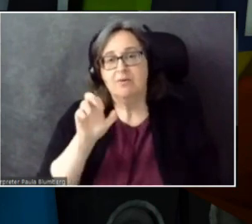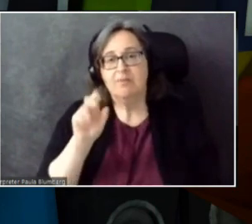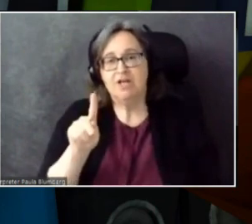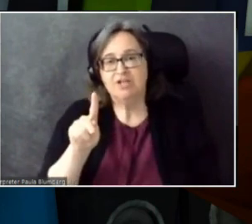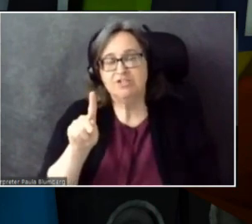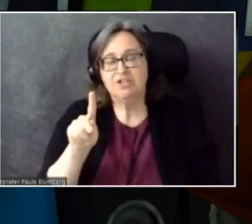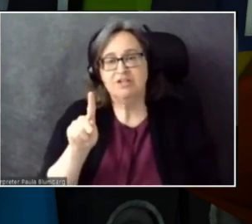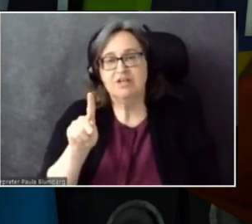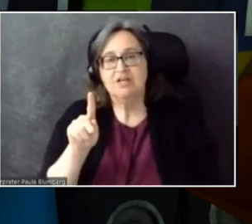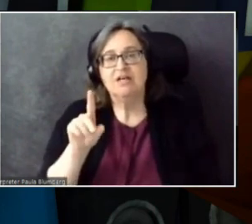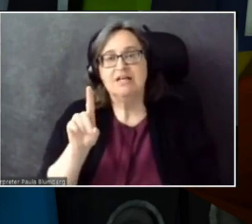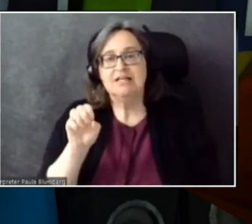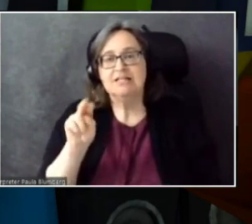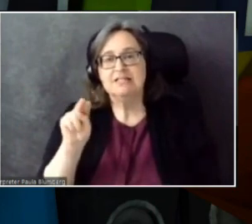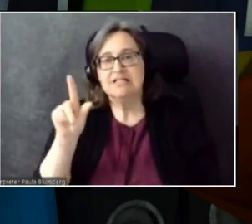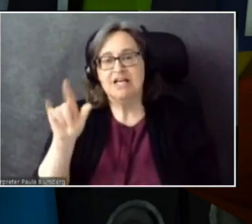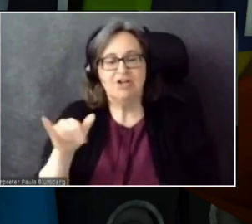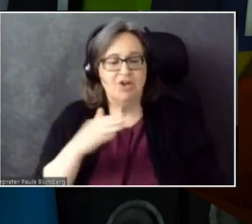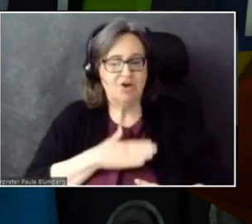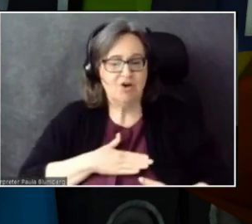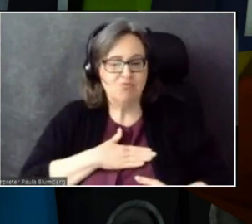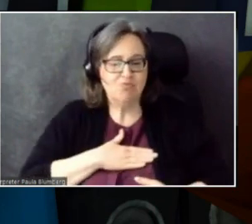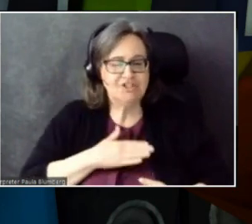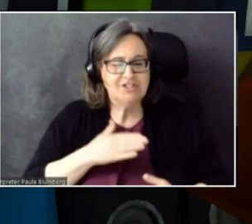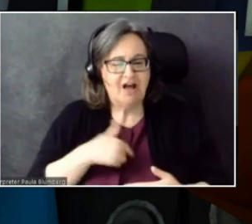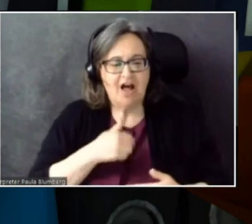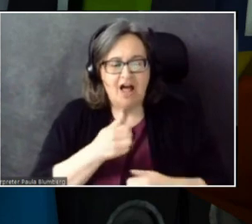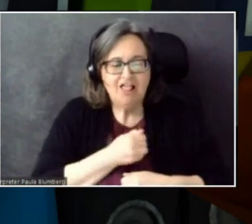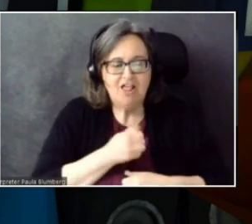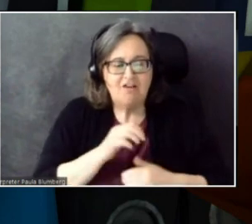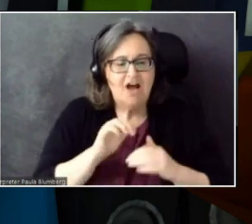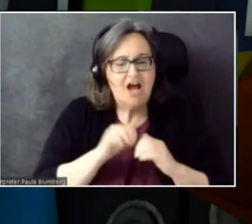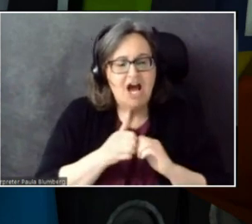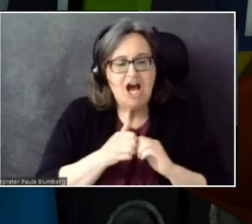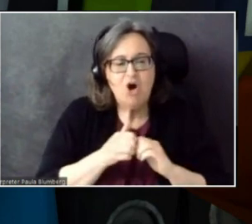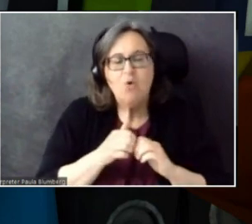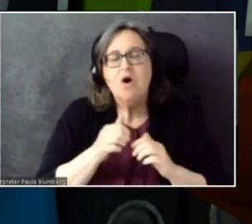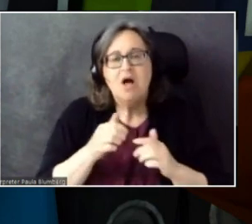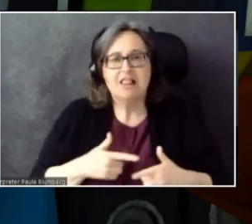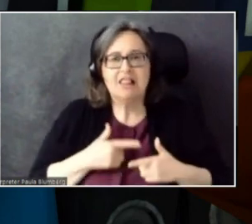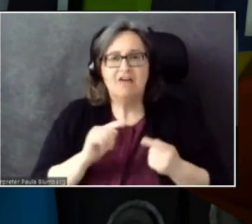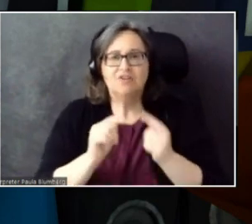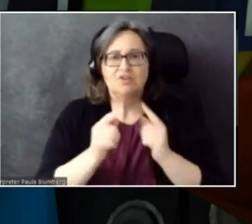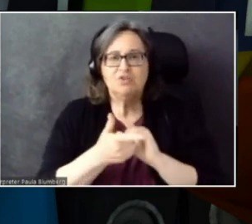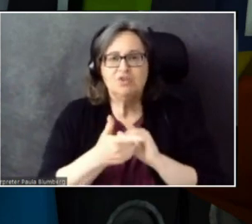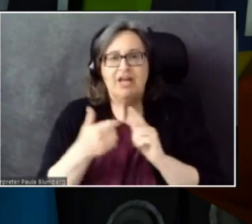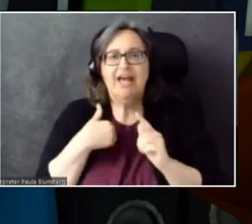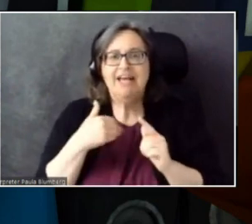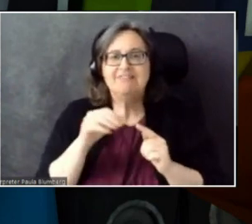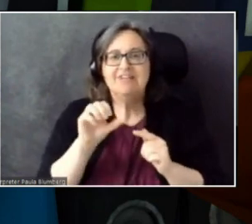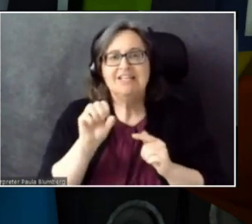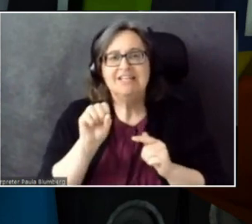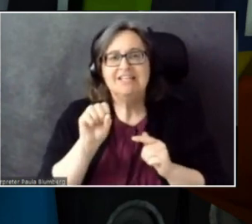I love how the live translation gives an appreciation for syntactic differences between languages.